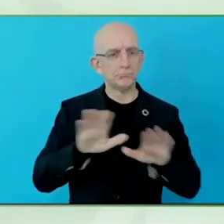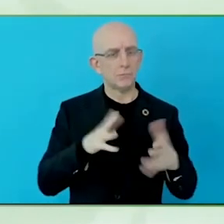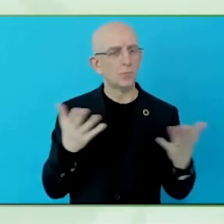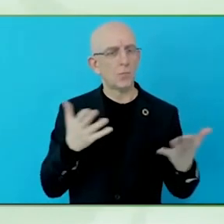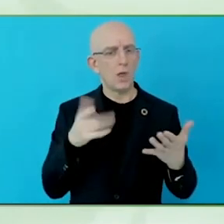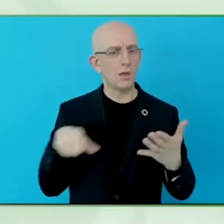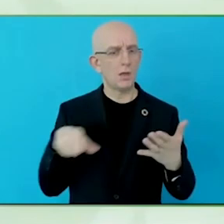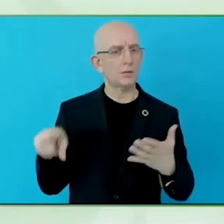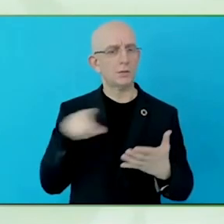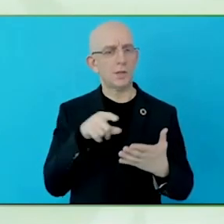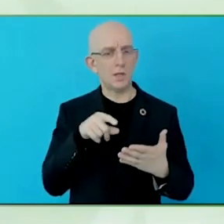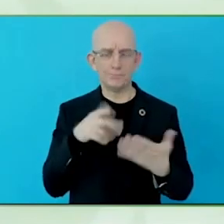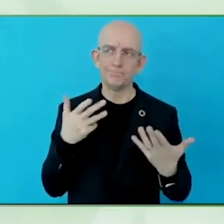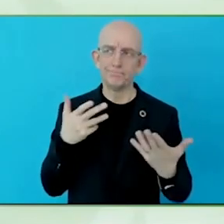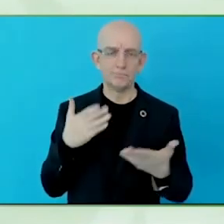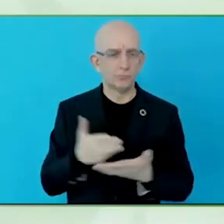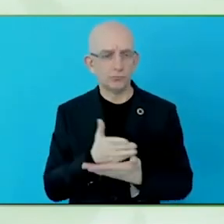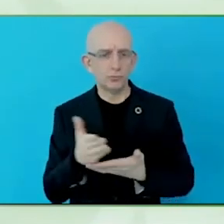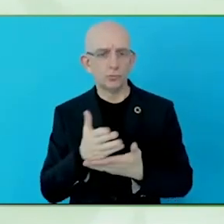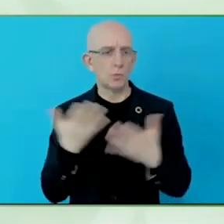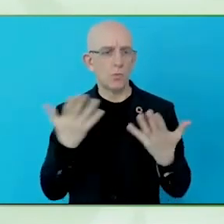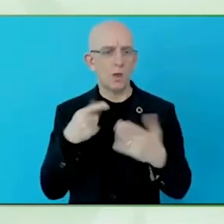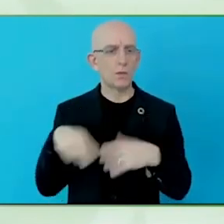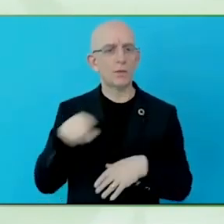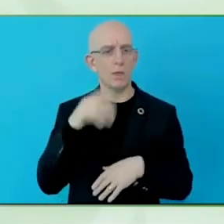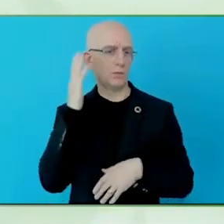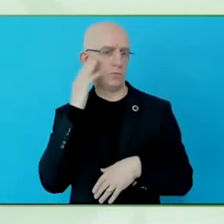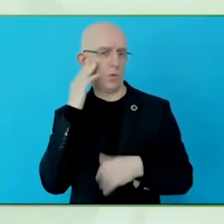started to use assistive technology, which thanks to assistive